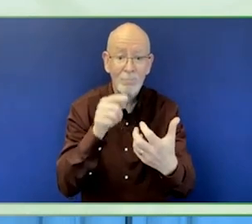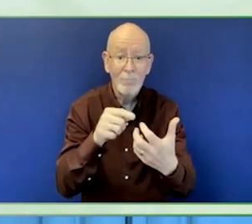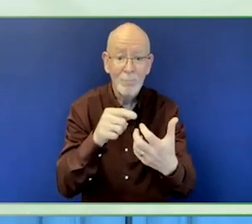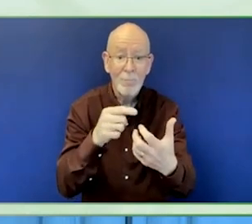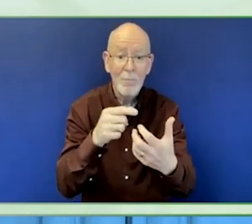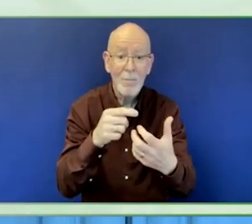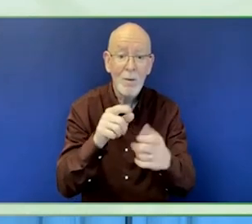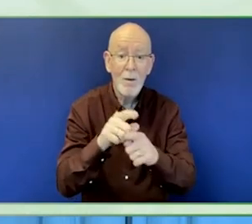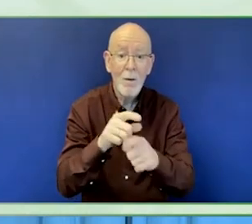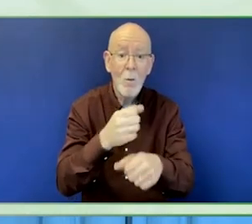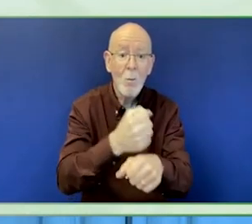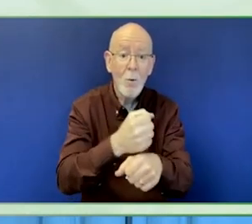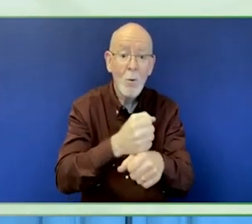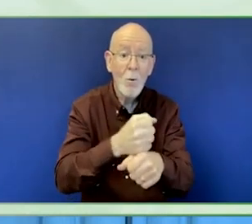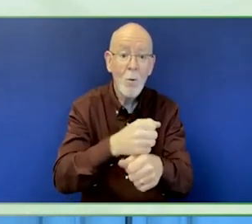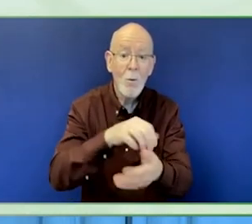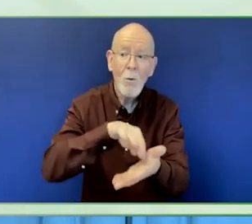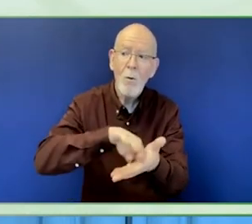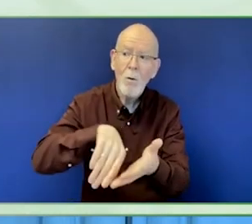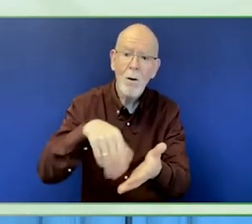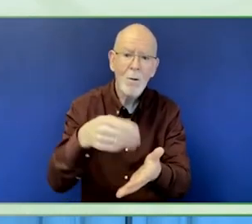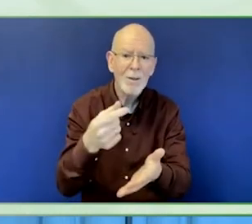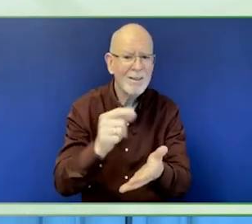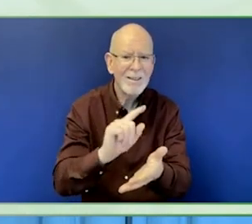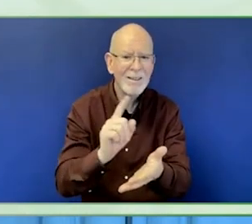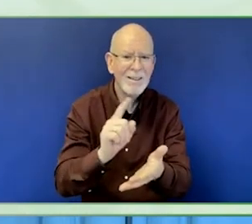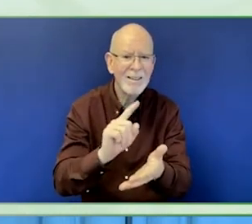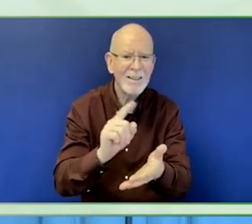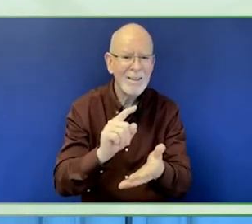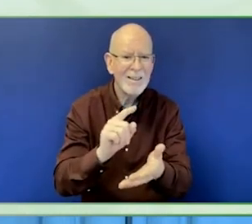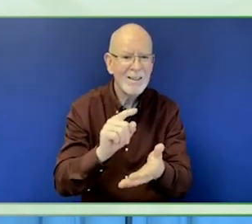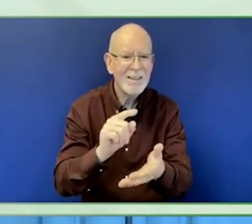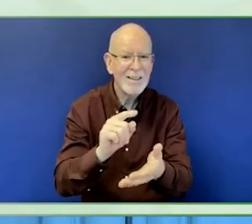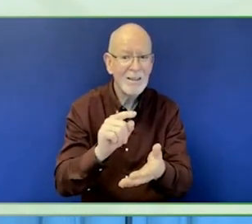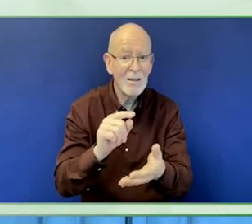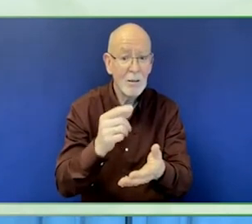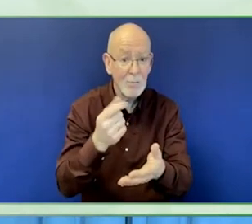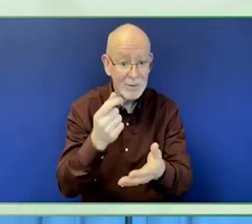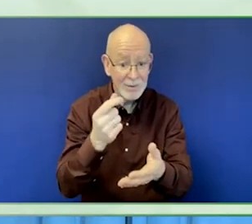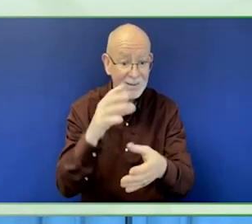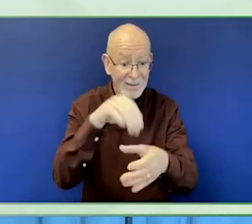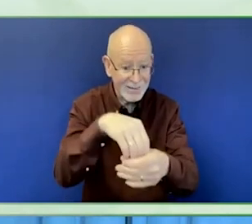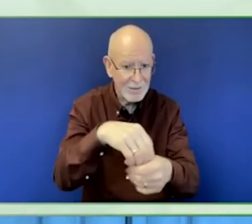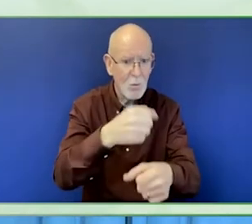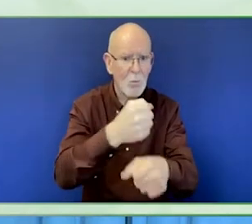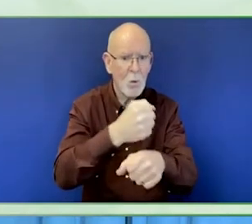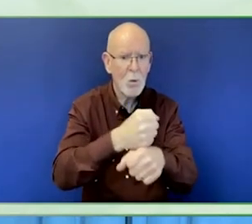of people with disabilities and as the saying goes, what gets counted